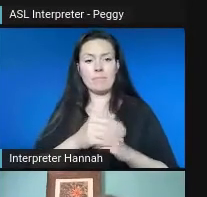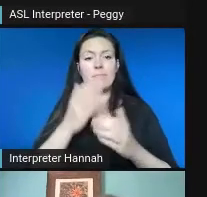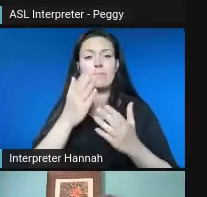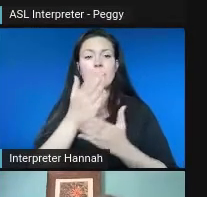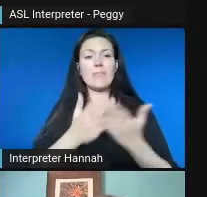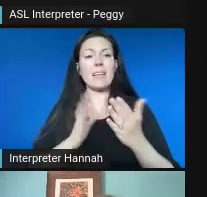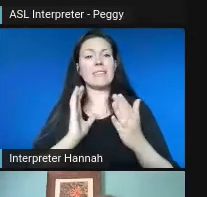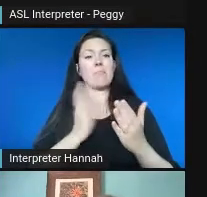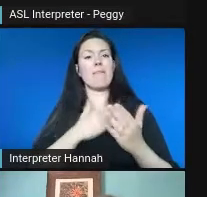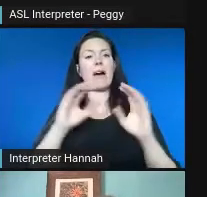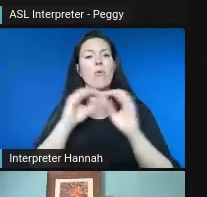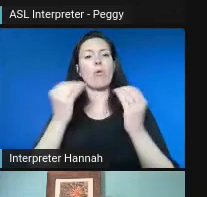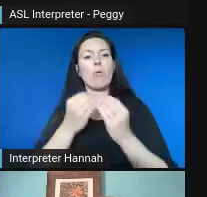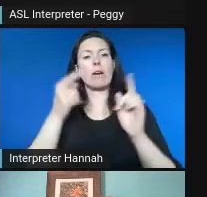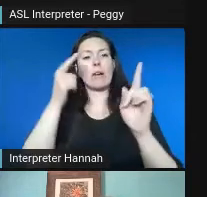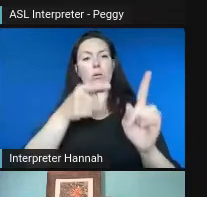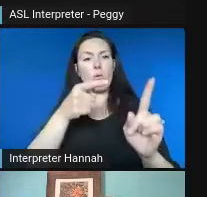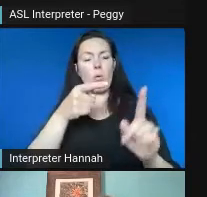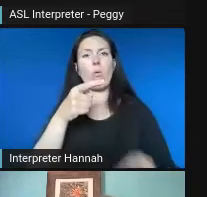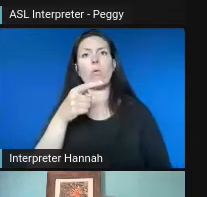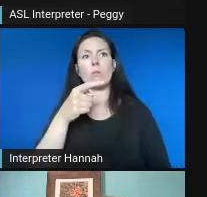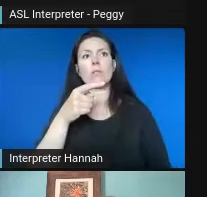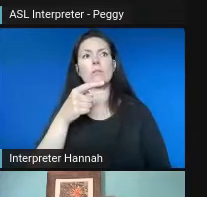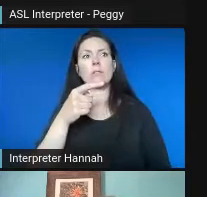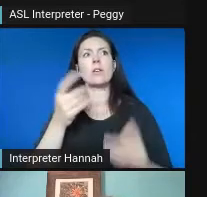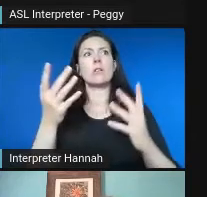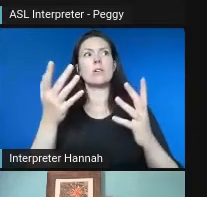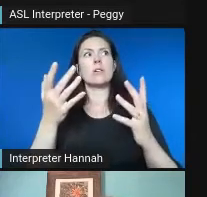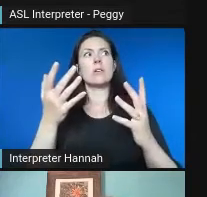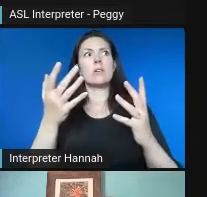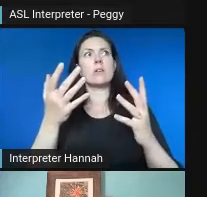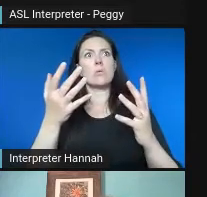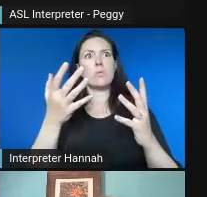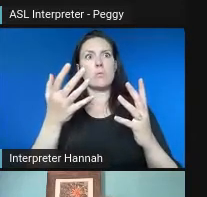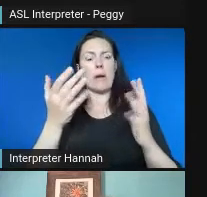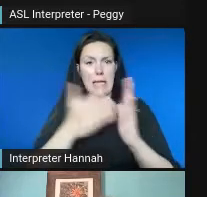terms of trying to create a place and an identity, and